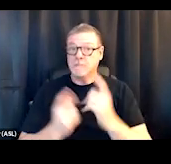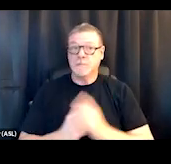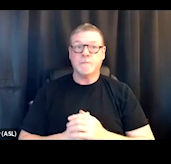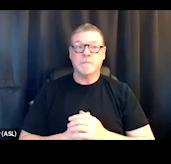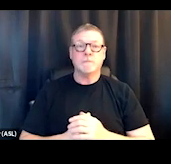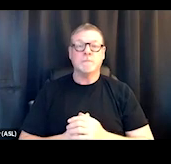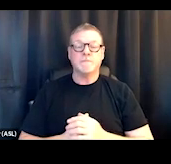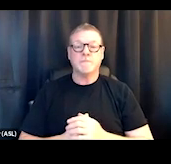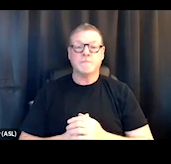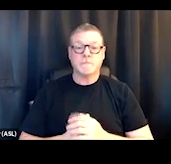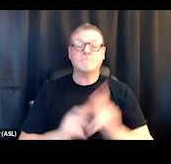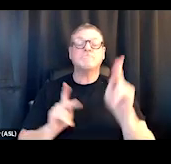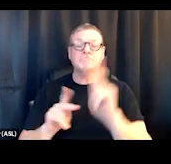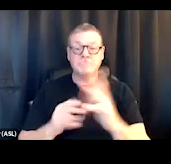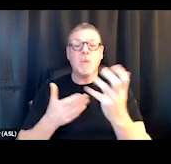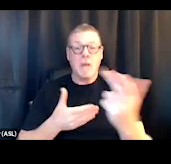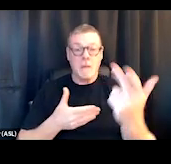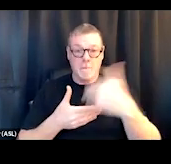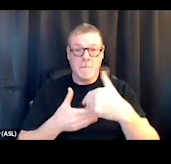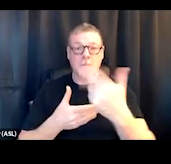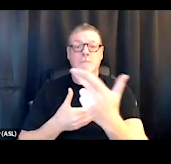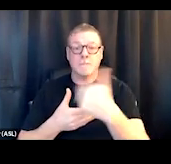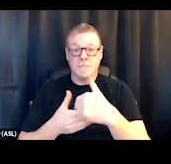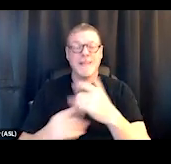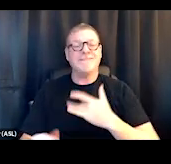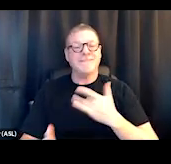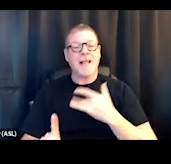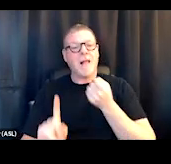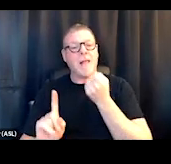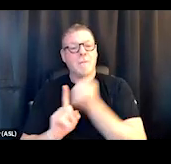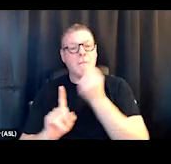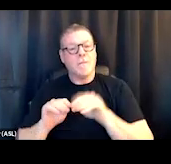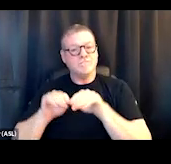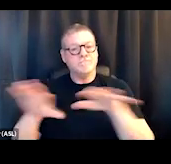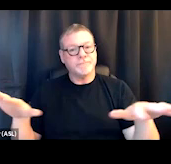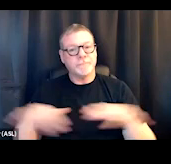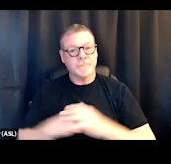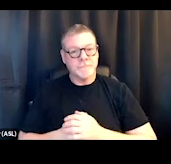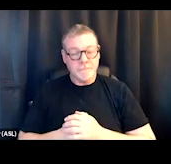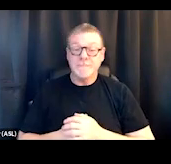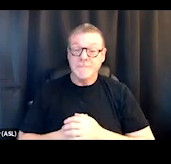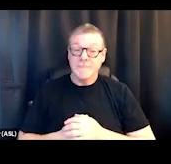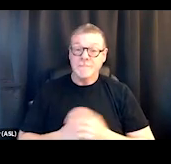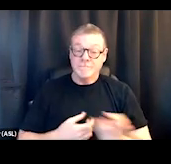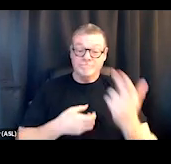people want to participate in something impactful. People want to be a part of something bigger than themselves.